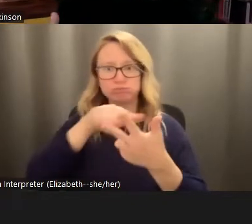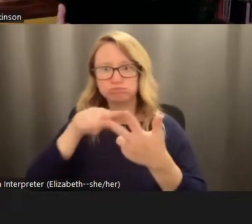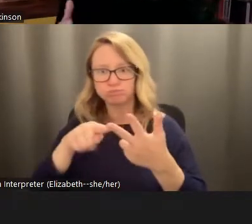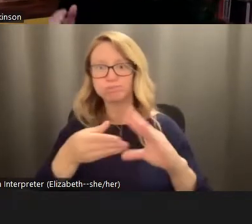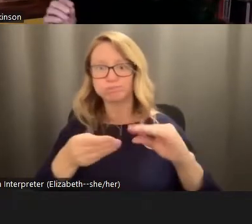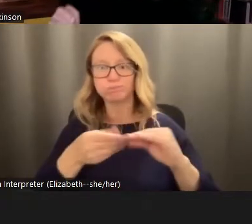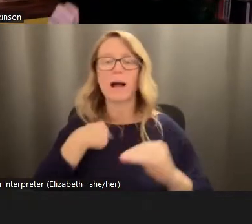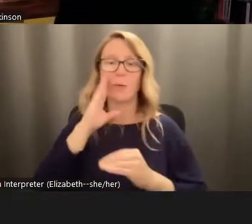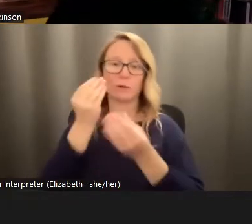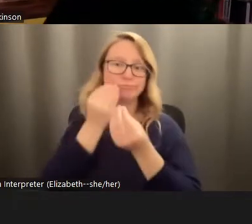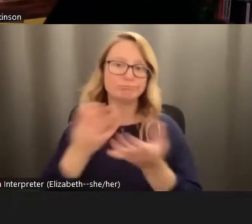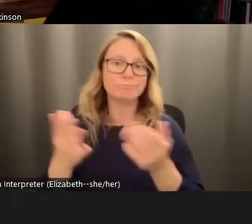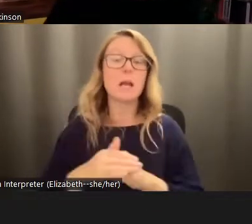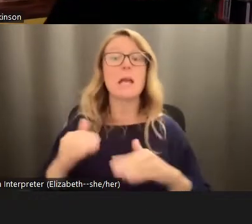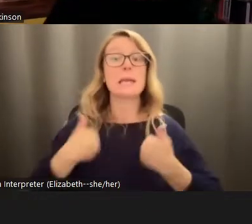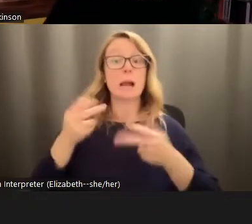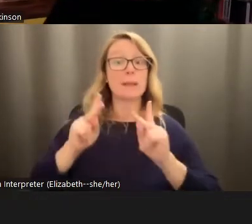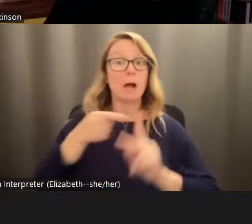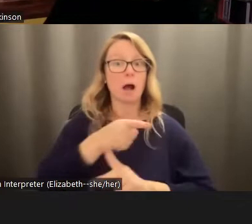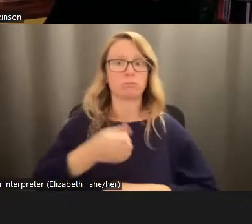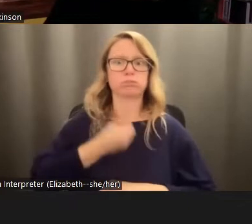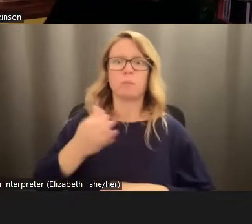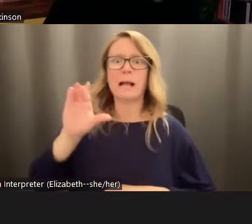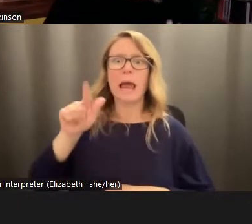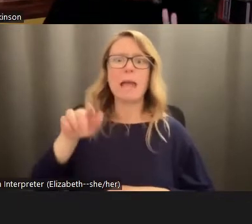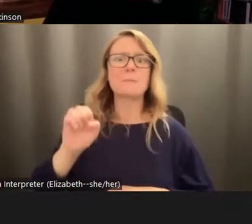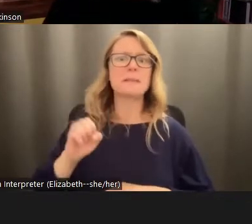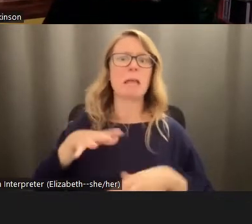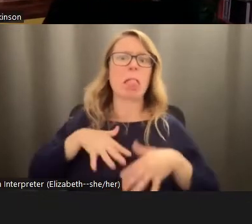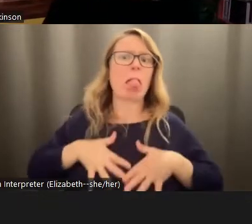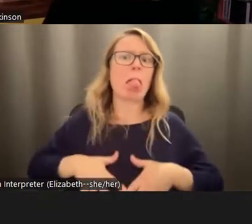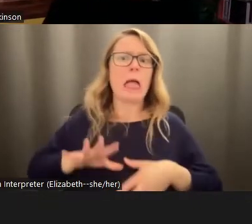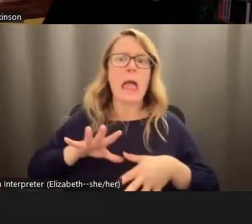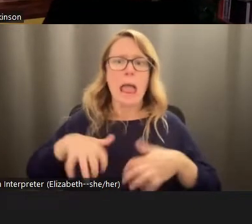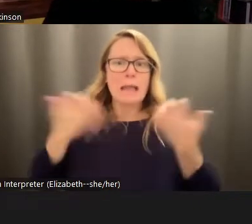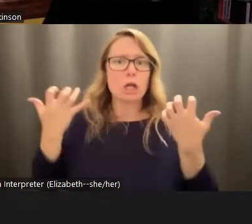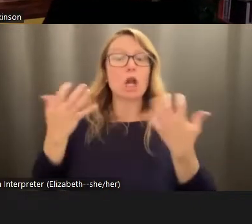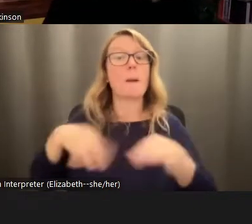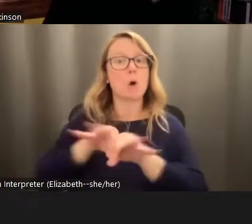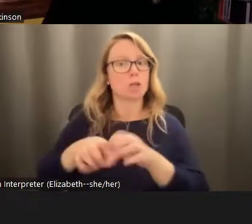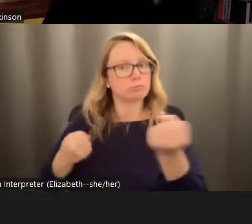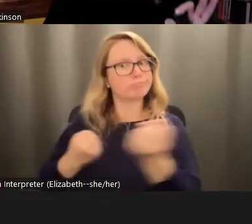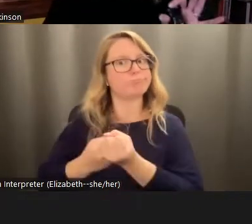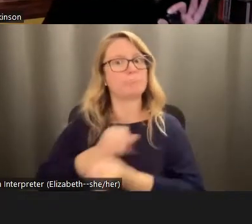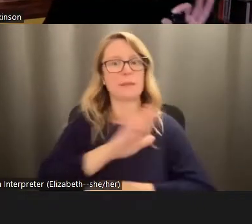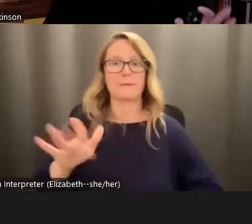is that when young people express their climate despair or anger, it is crucial to validate those feelings. There's a kind